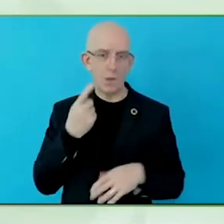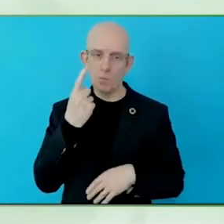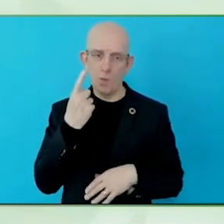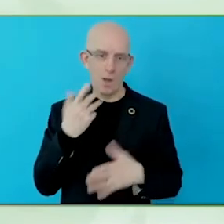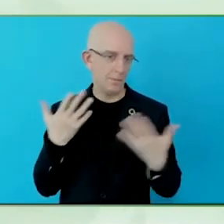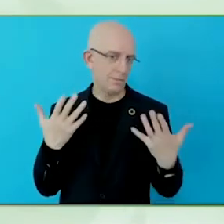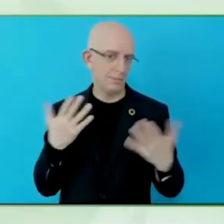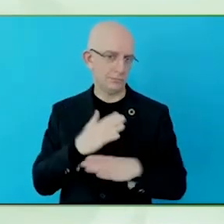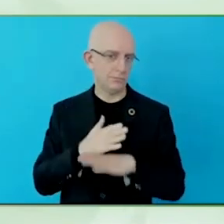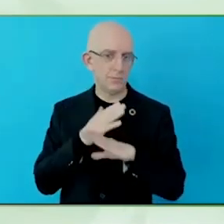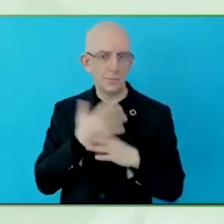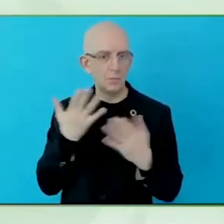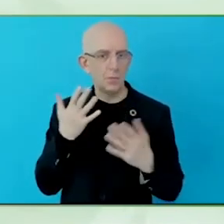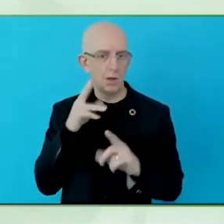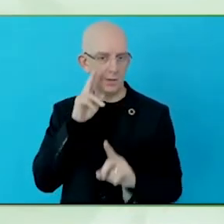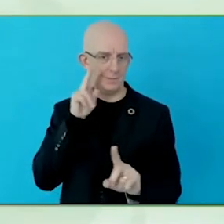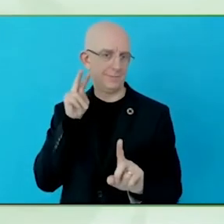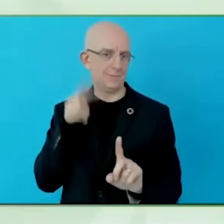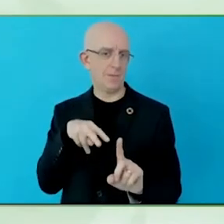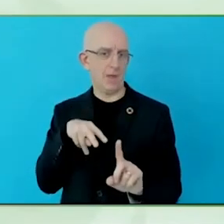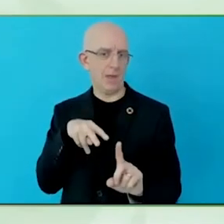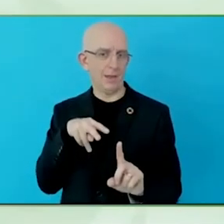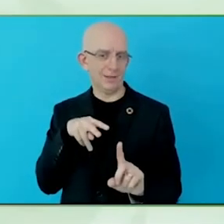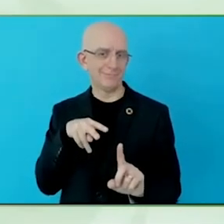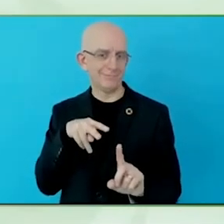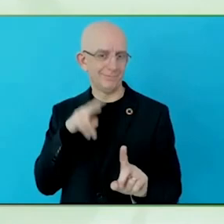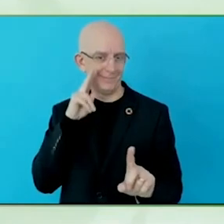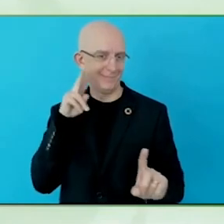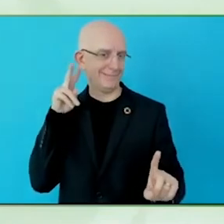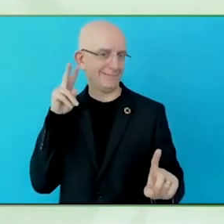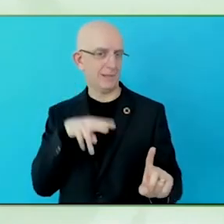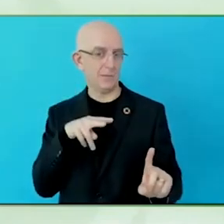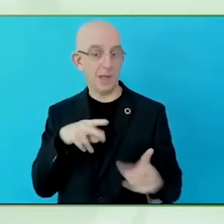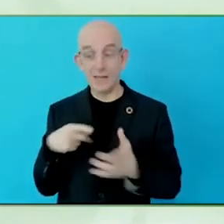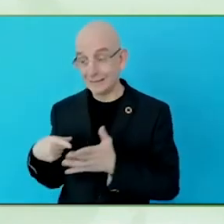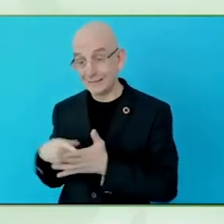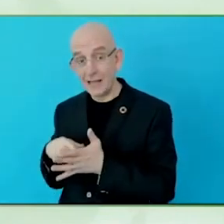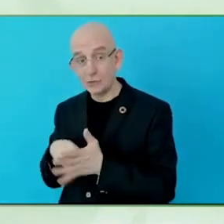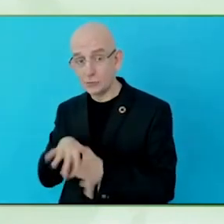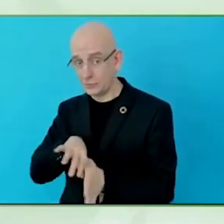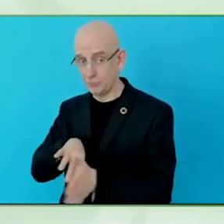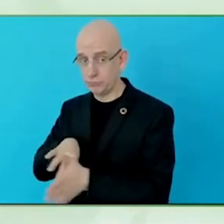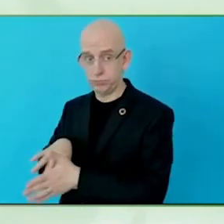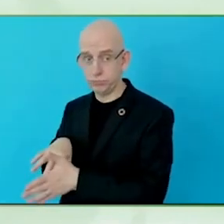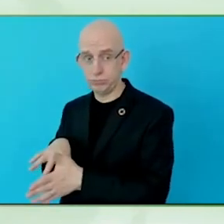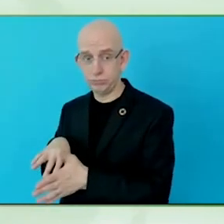makes it more complex and more difficult to provide and also to